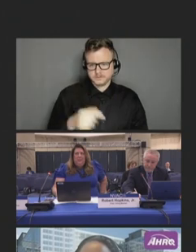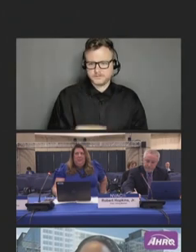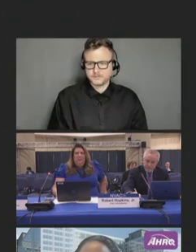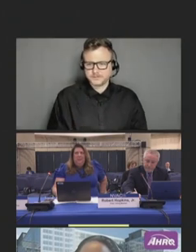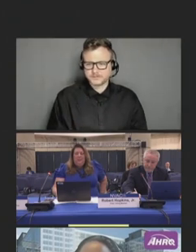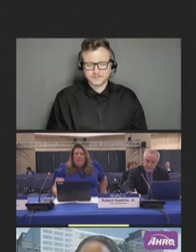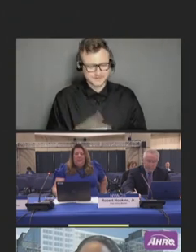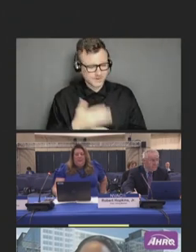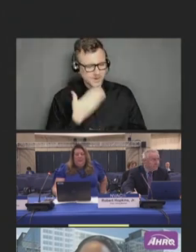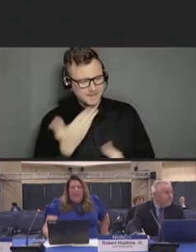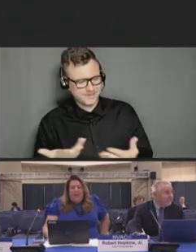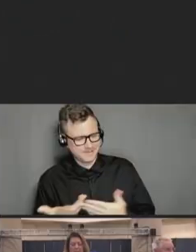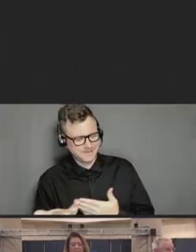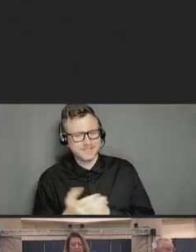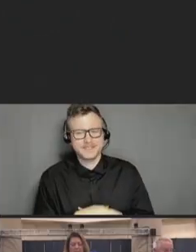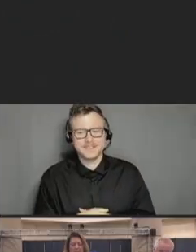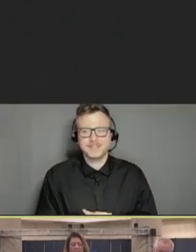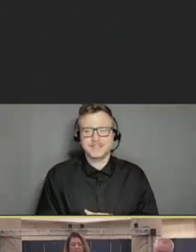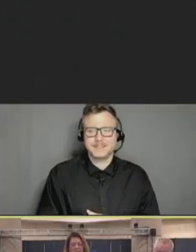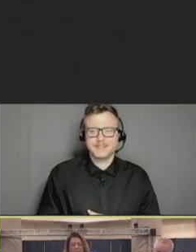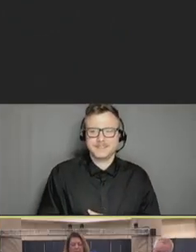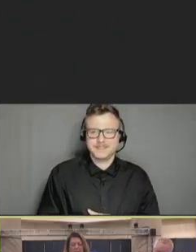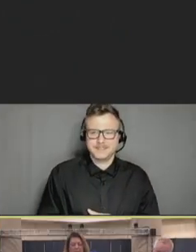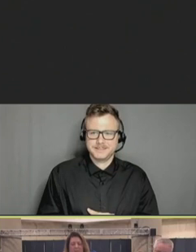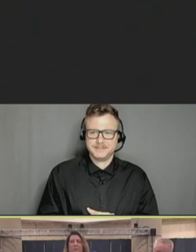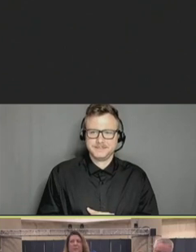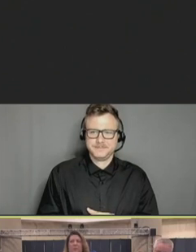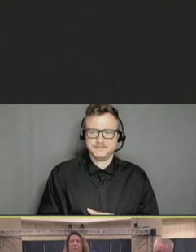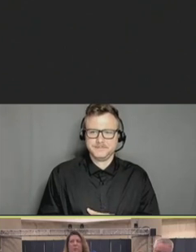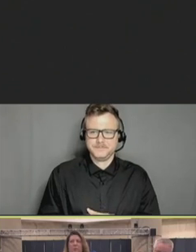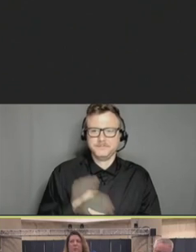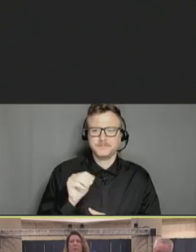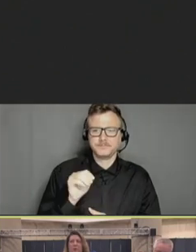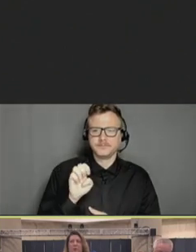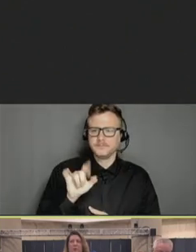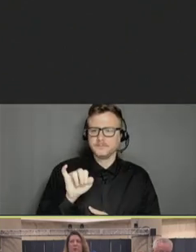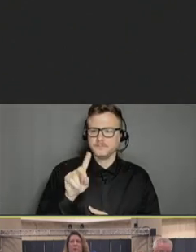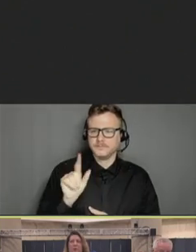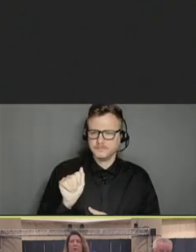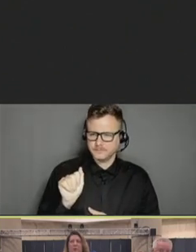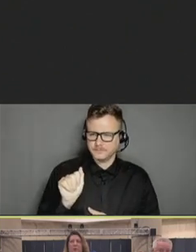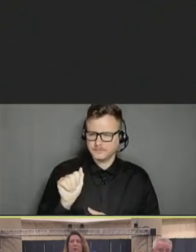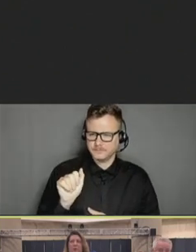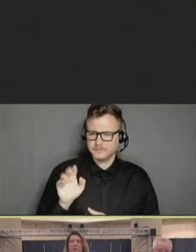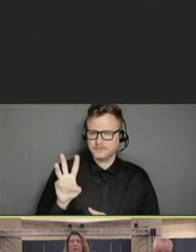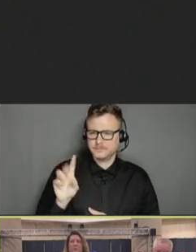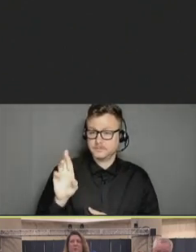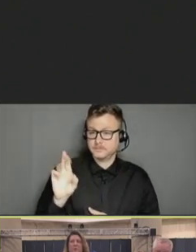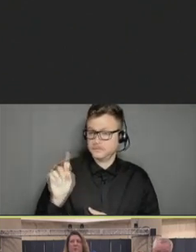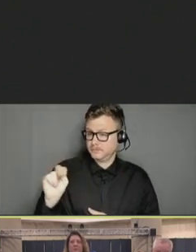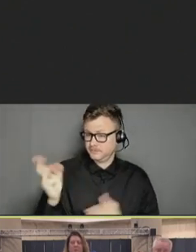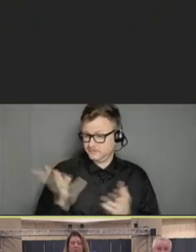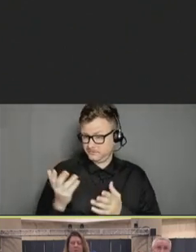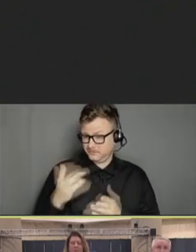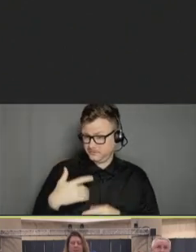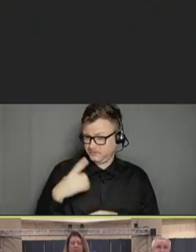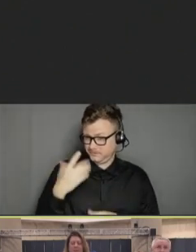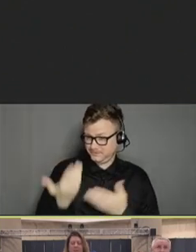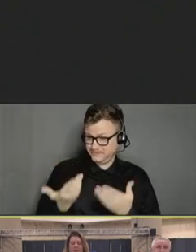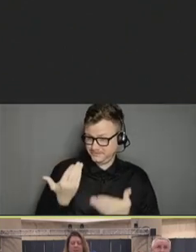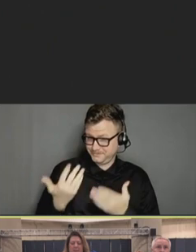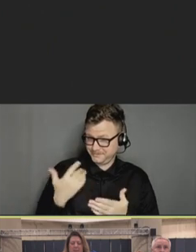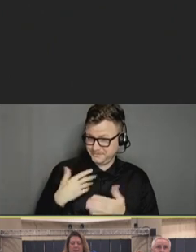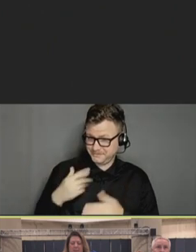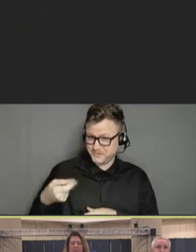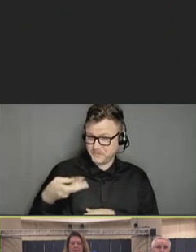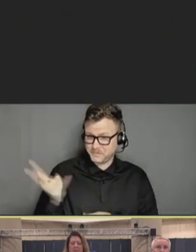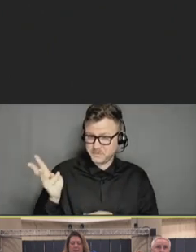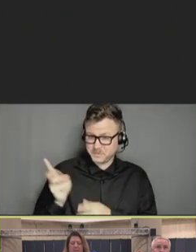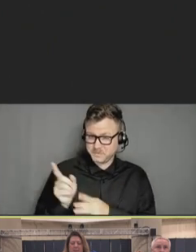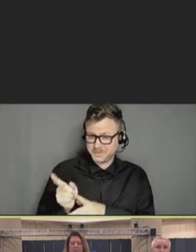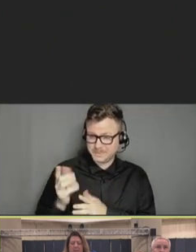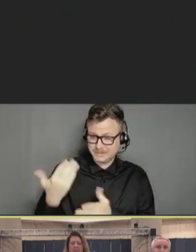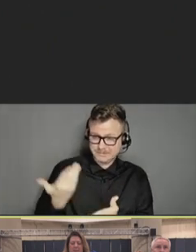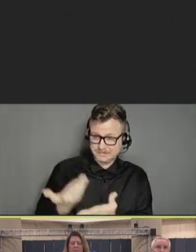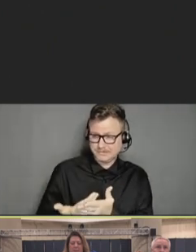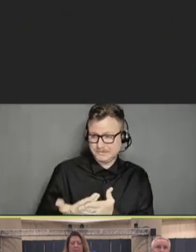Ann Aikin: Good morning. Melinda Wharton, are you on yet? She mentioned she might be